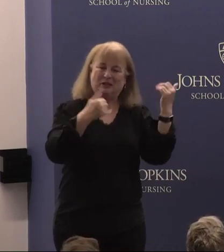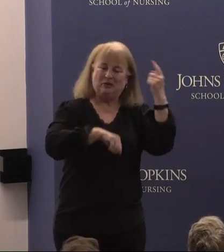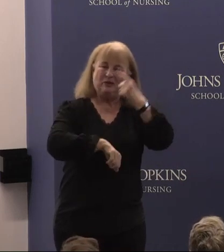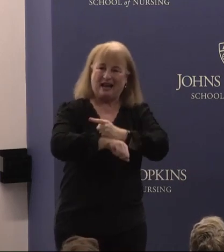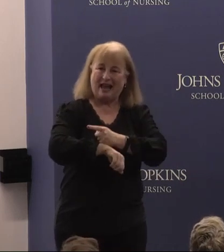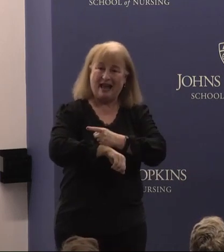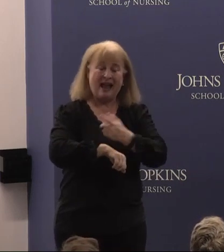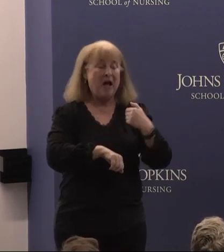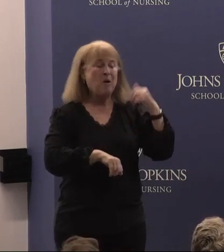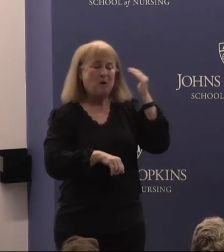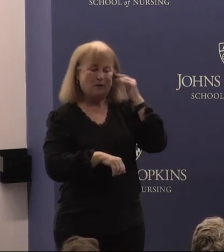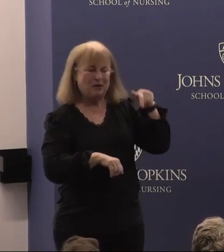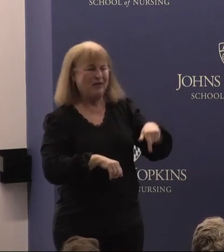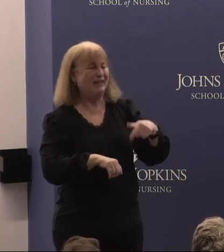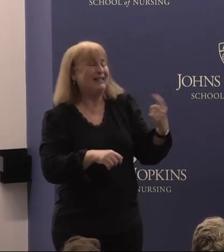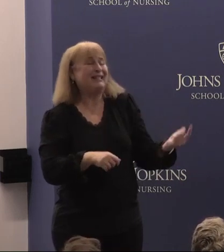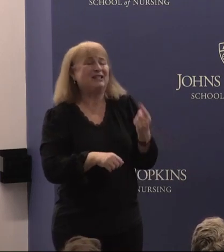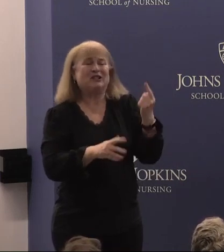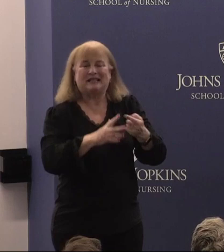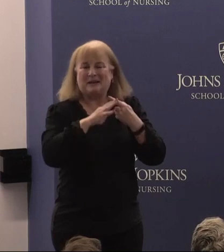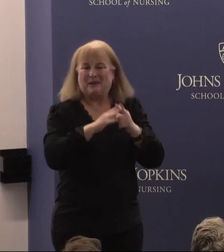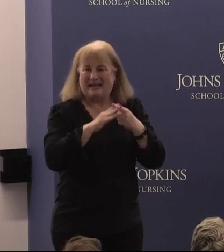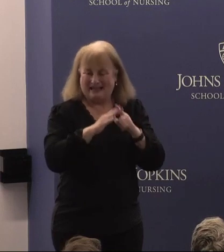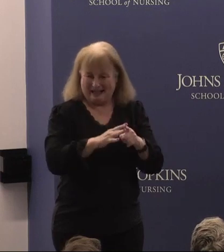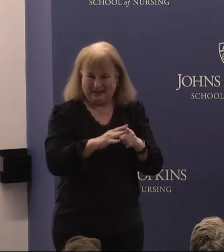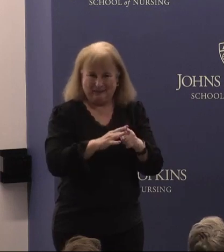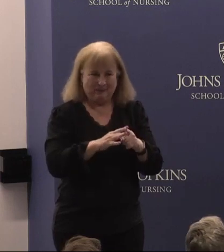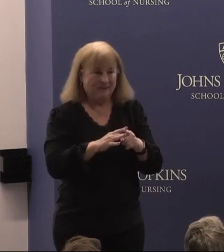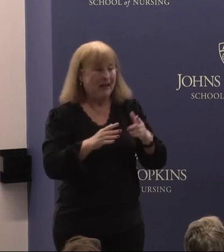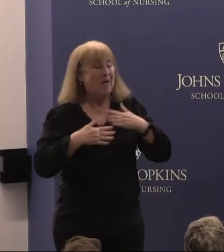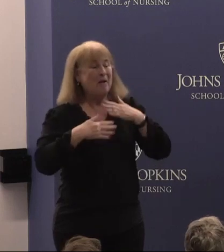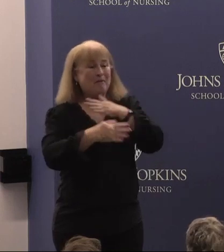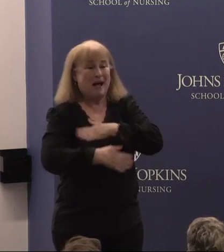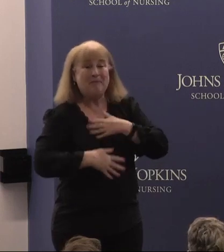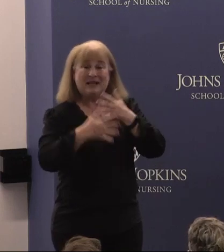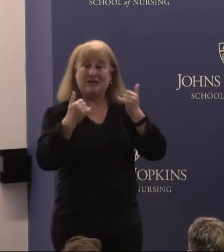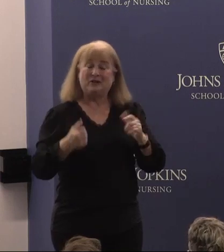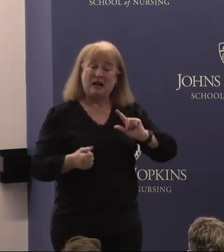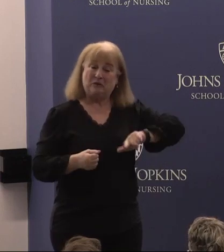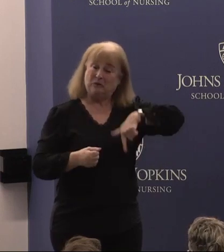and we know that this is just the beginning. It's my pleasure. Now to turn it over to Johns